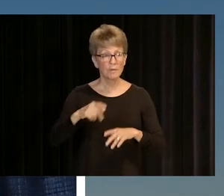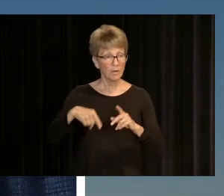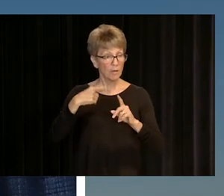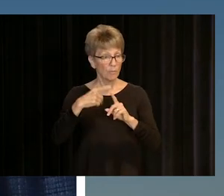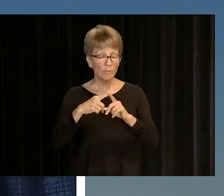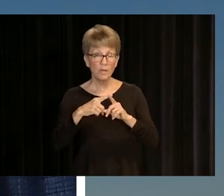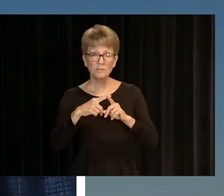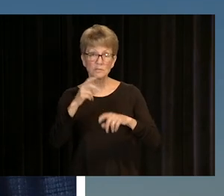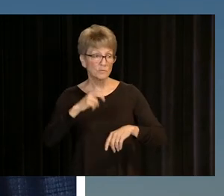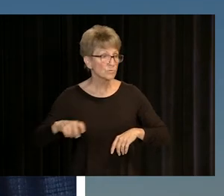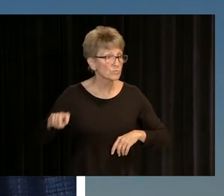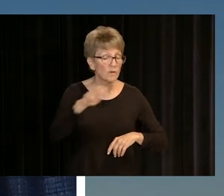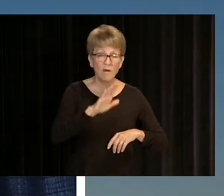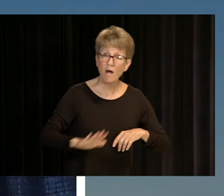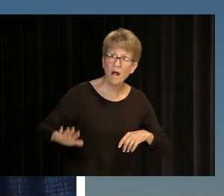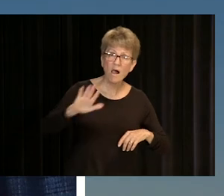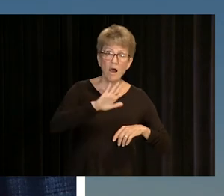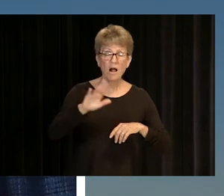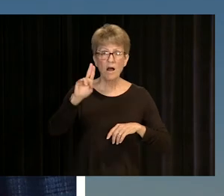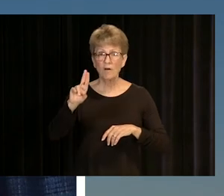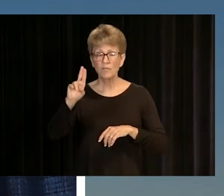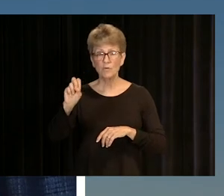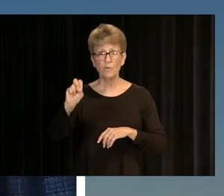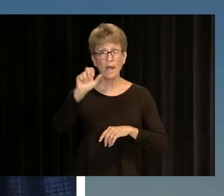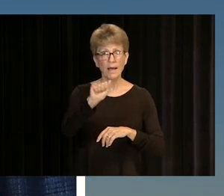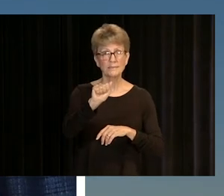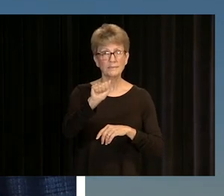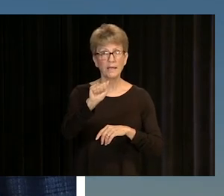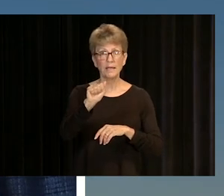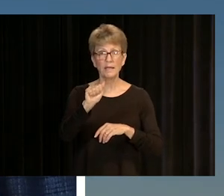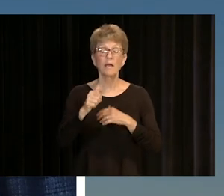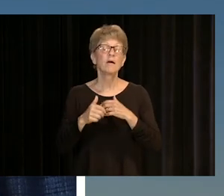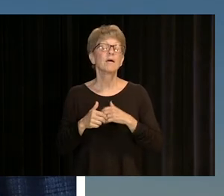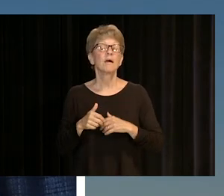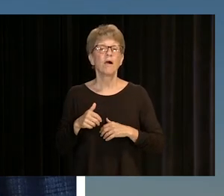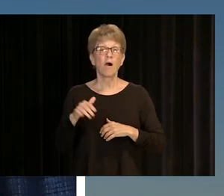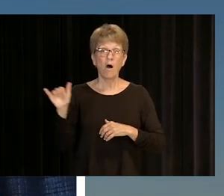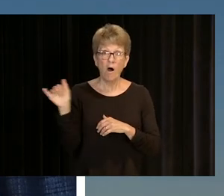I GOT THE CHANCE TO TRAVEL TO DIFFERENT PLACES ACROSS THE COUNTRY, ALMOST EVERY CORNER OF THE STATE,